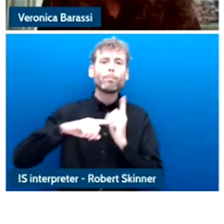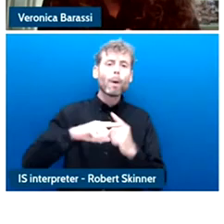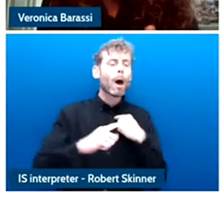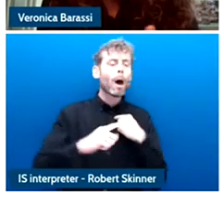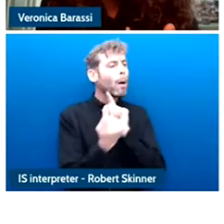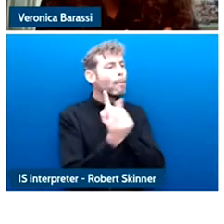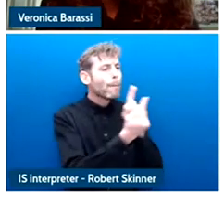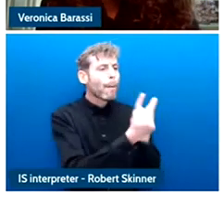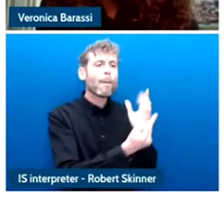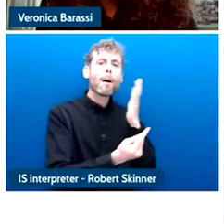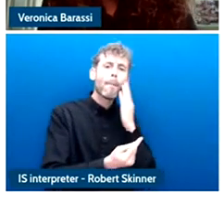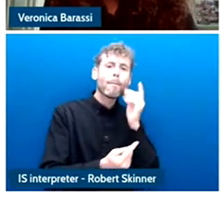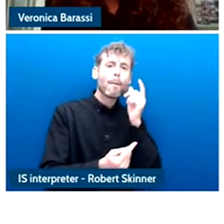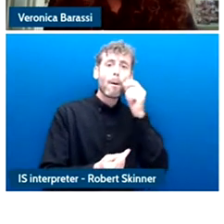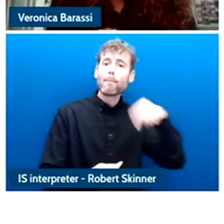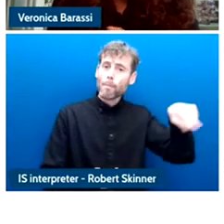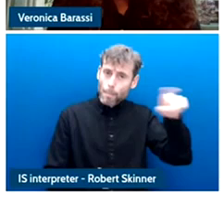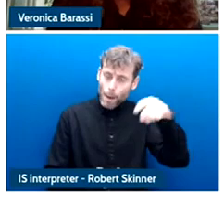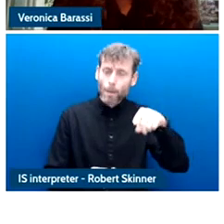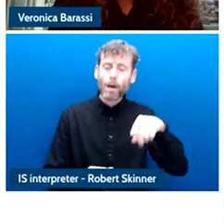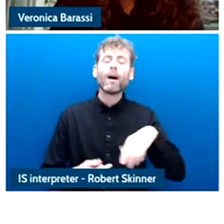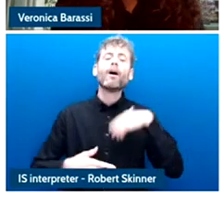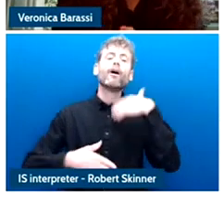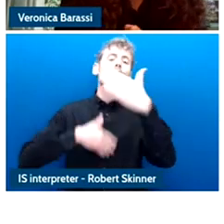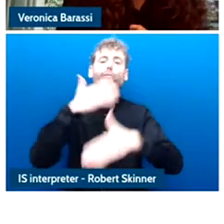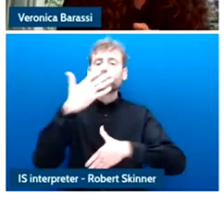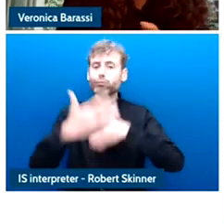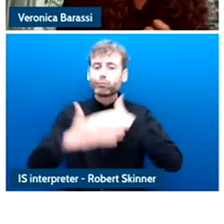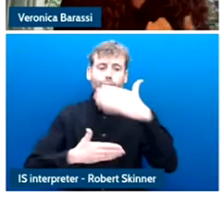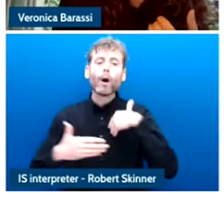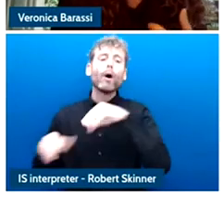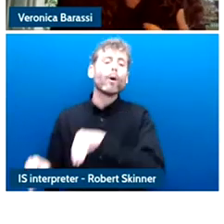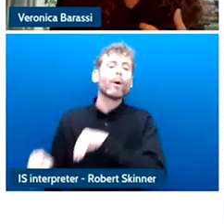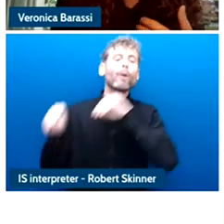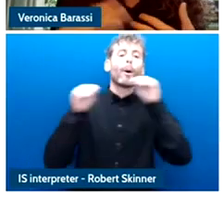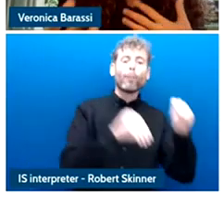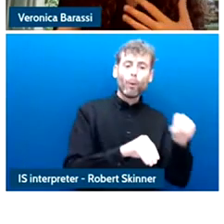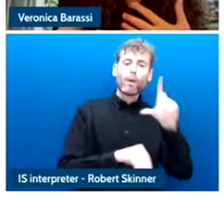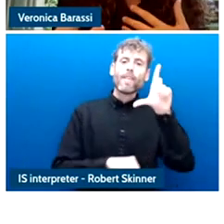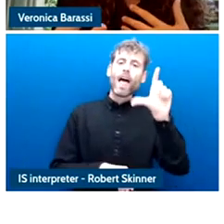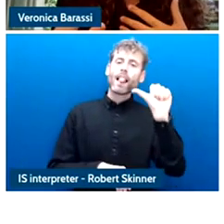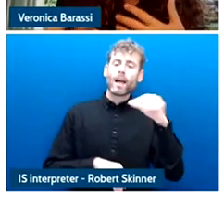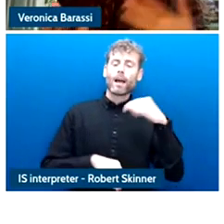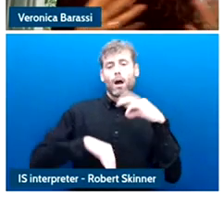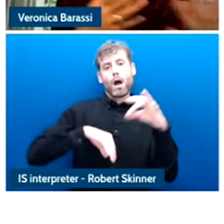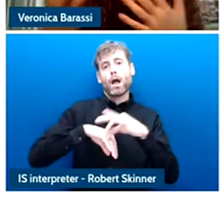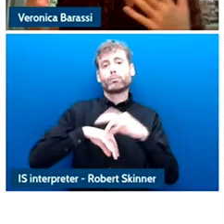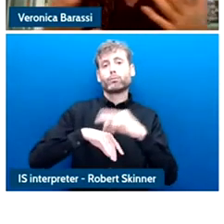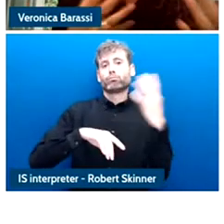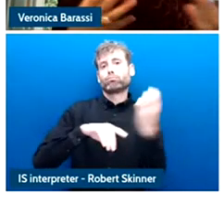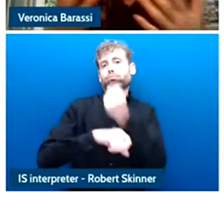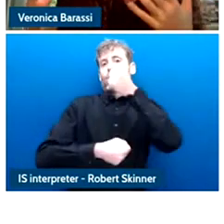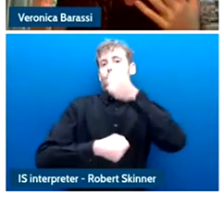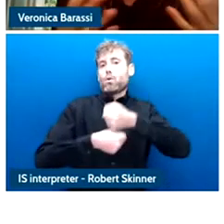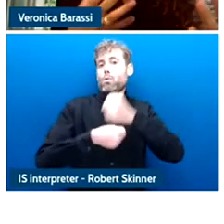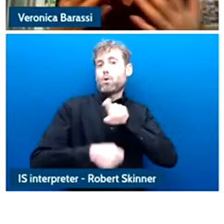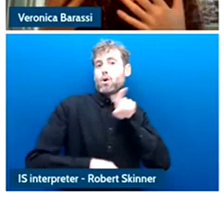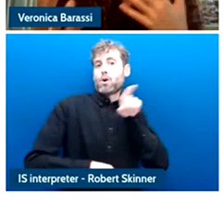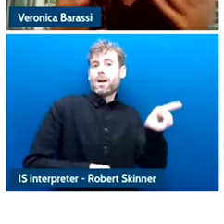then my husband was relocated to Los Angeles for work and we decides does to